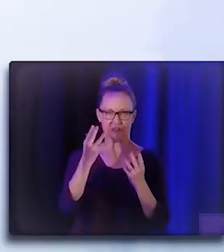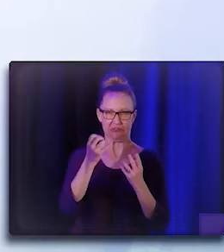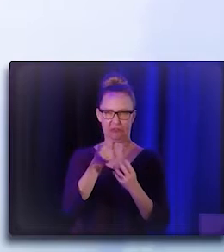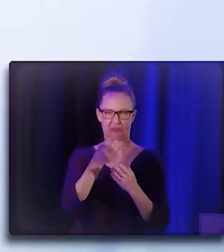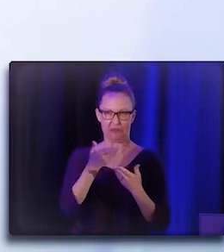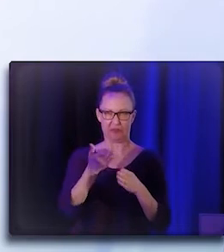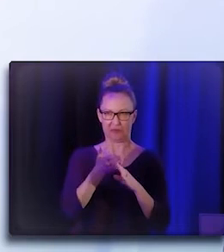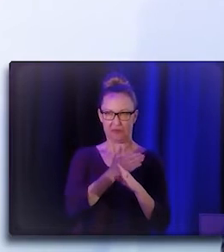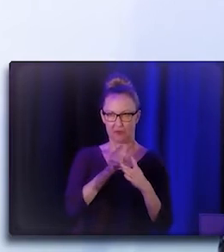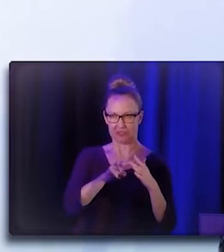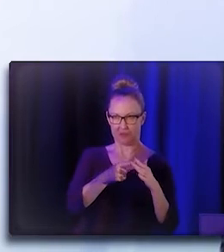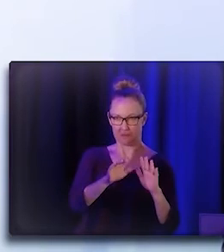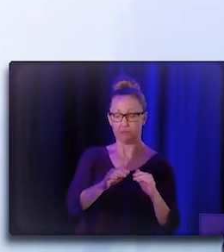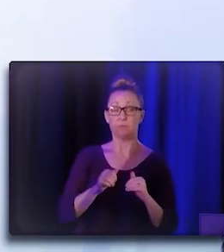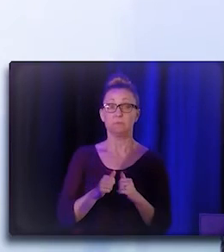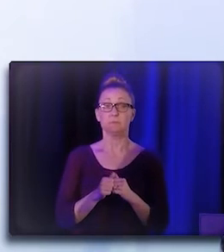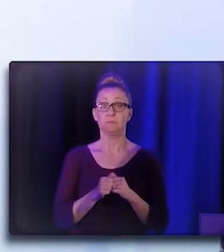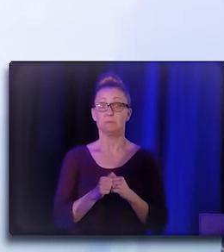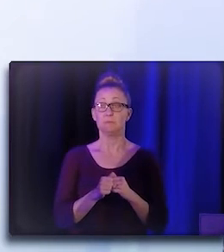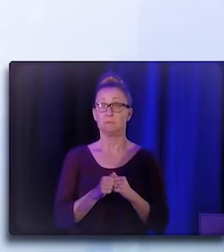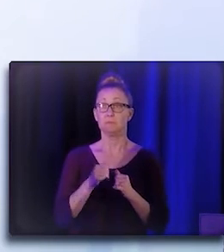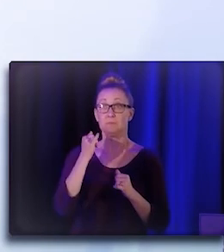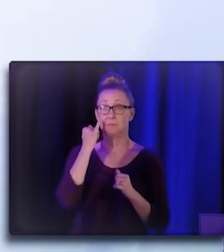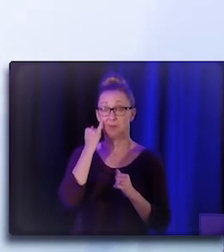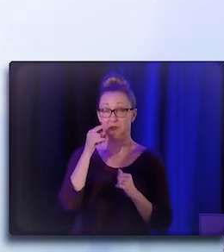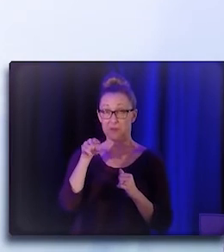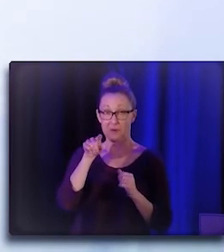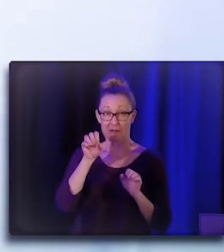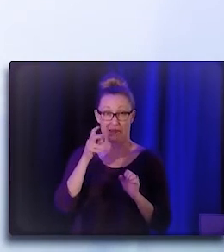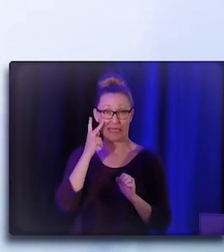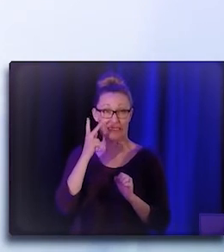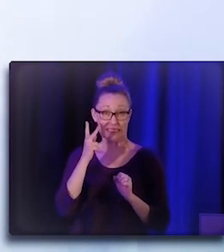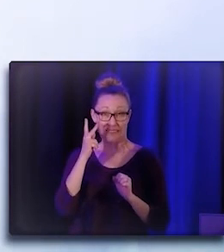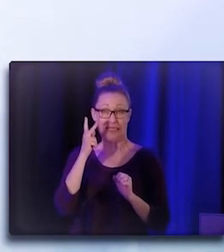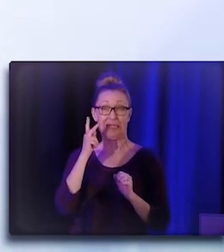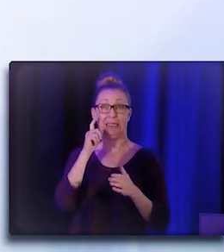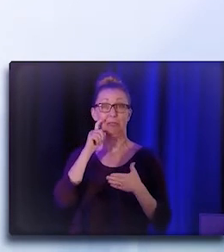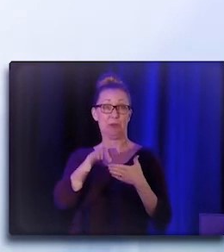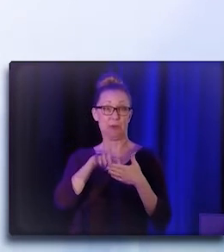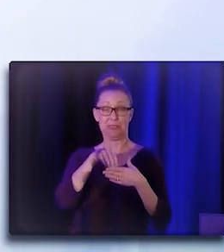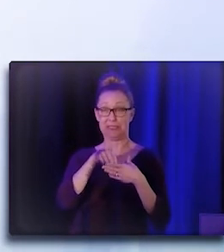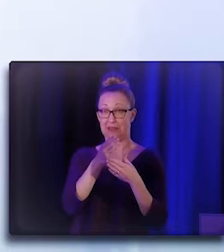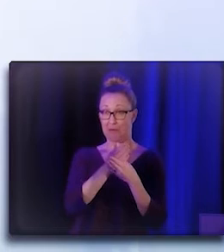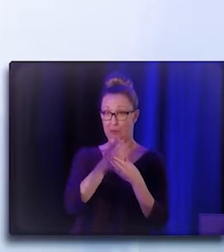I want to call your attention to the blue evaluation form that you all should have received.